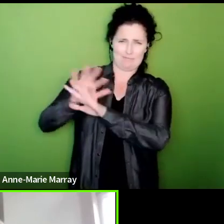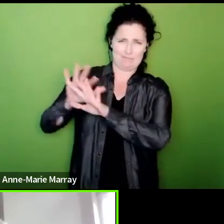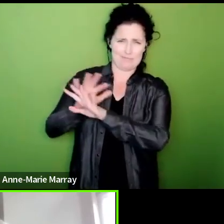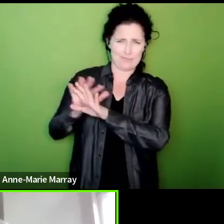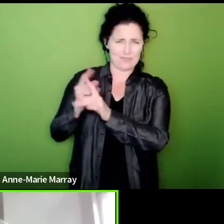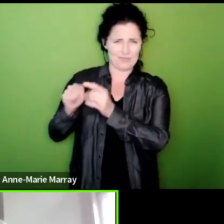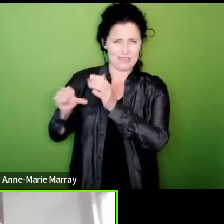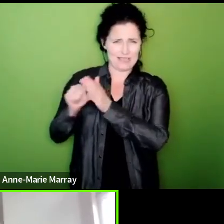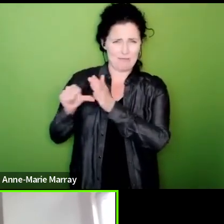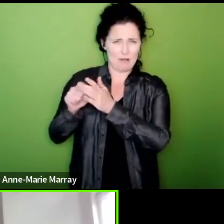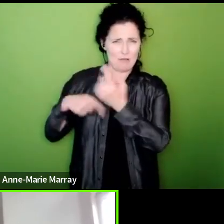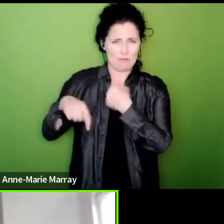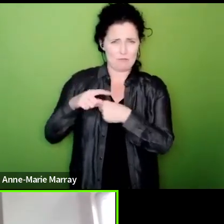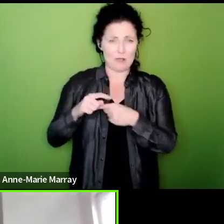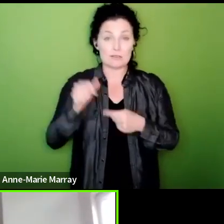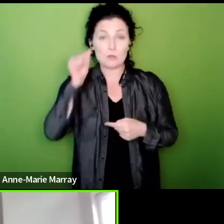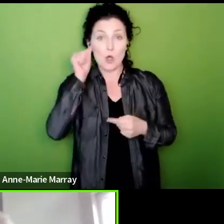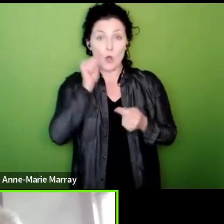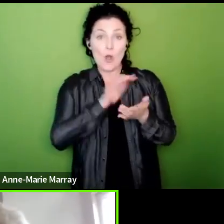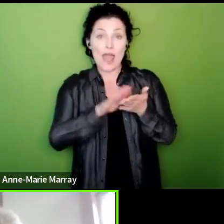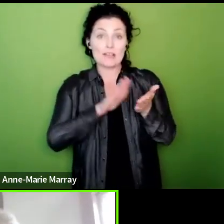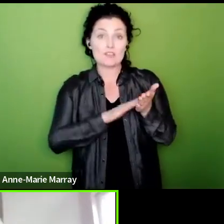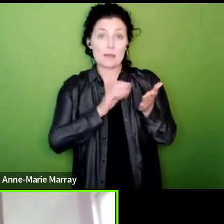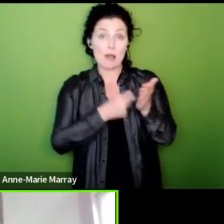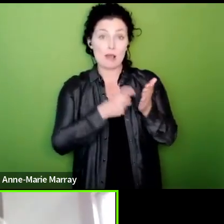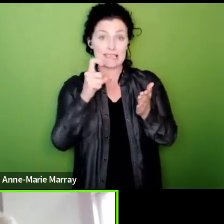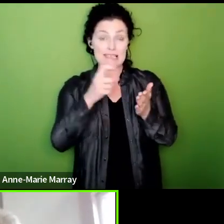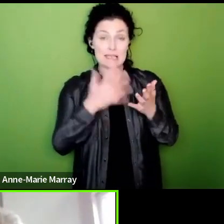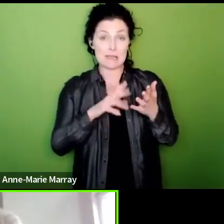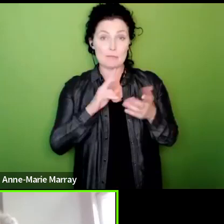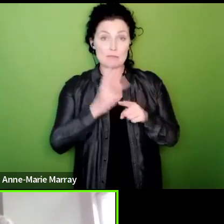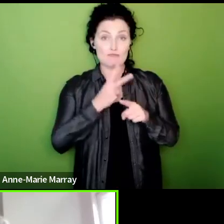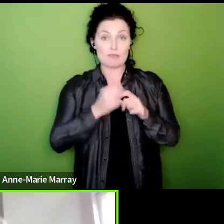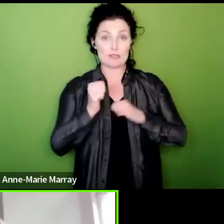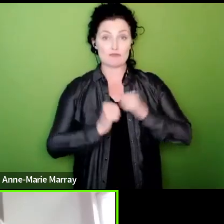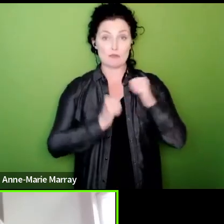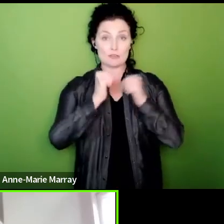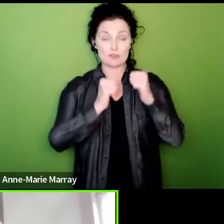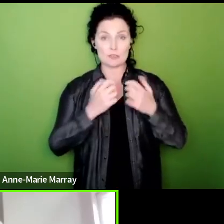been a significant sort of restructuring over previous you know over years with now some some